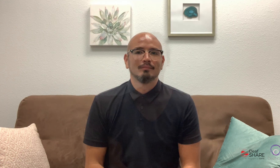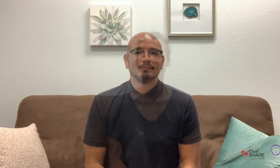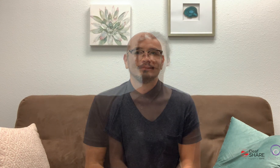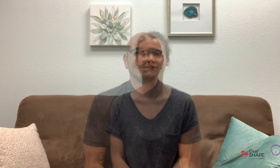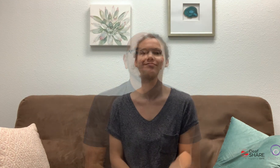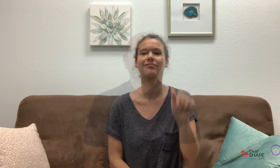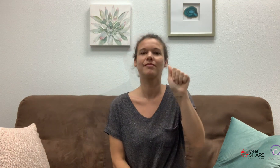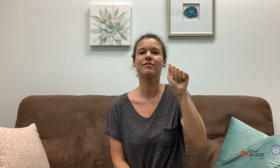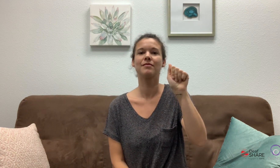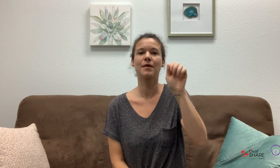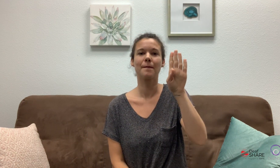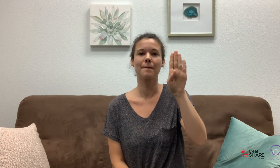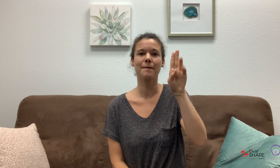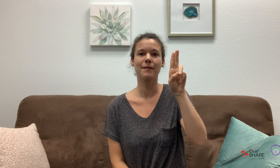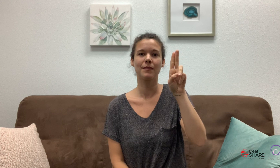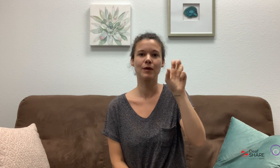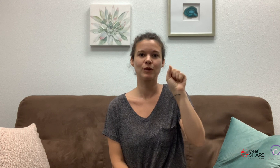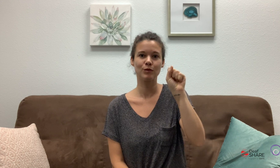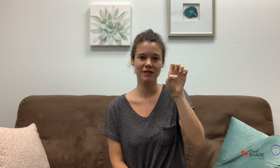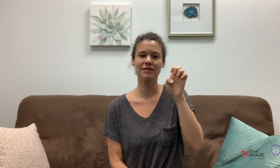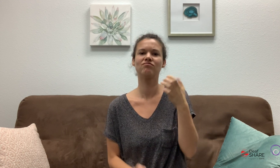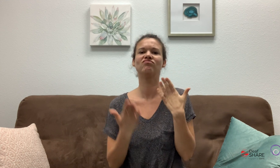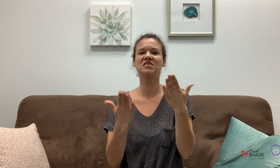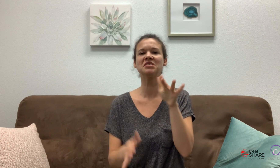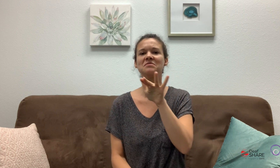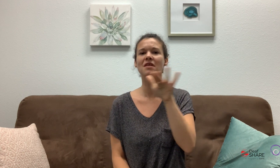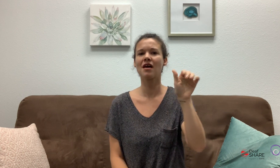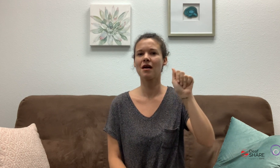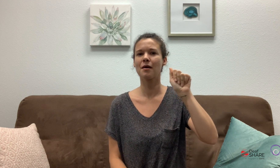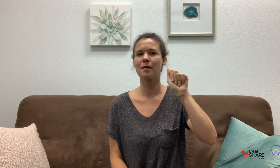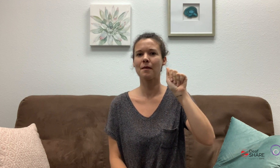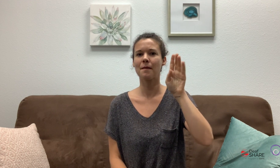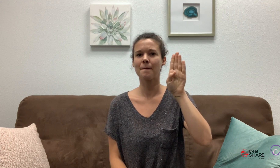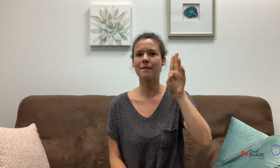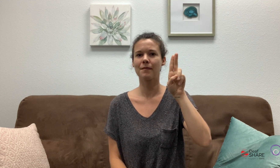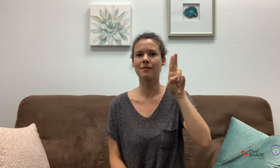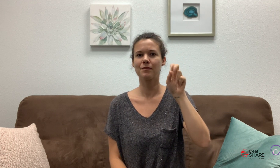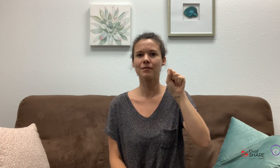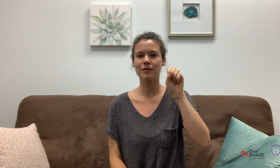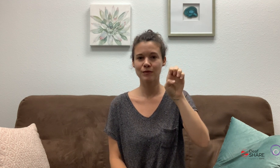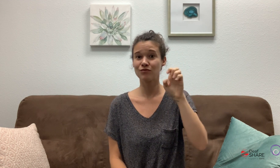Abuse is recommended to be fingerspelled